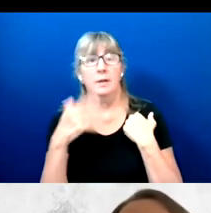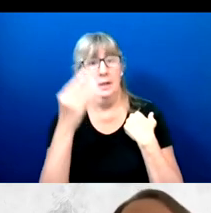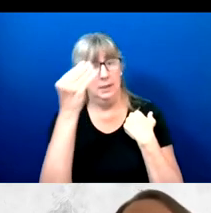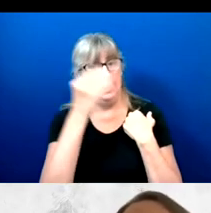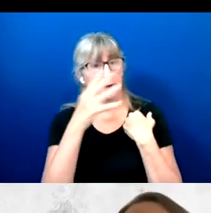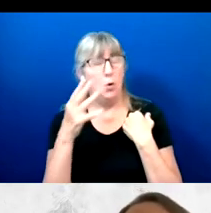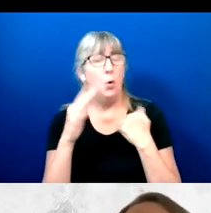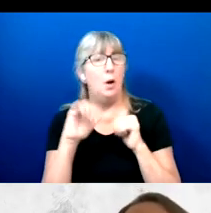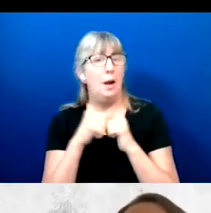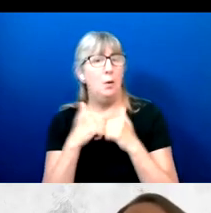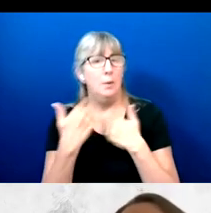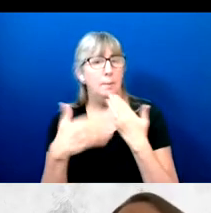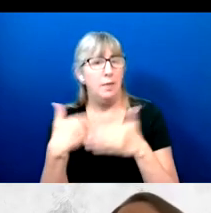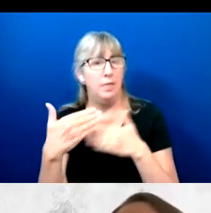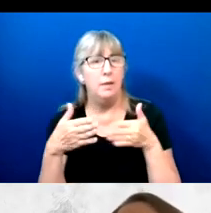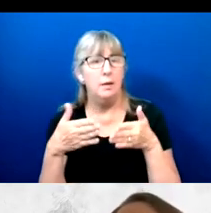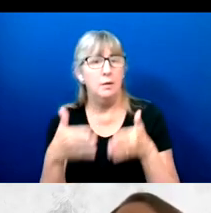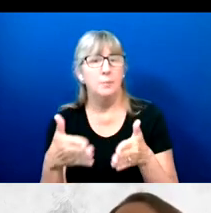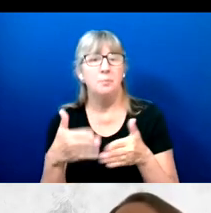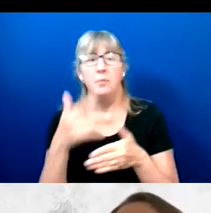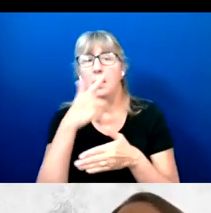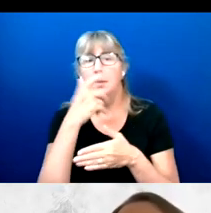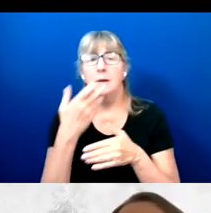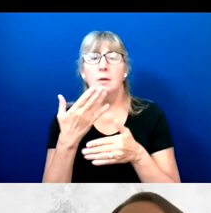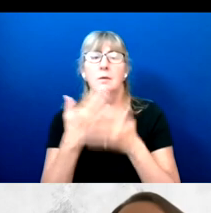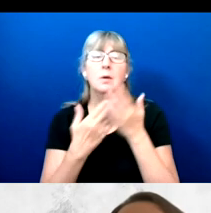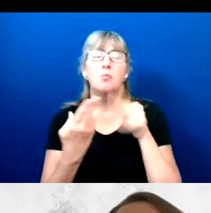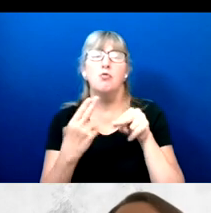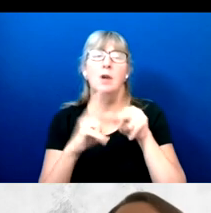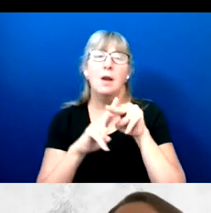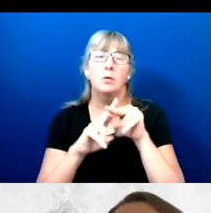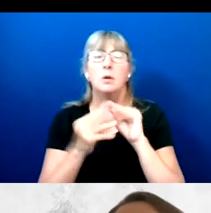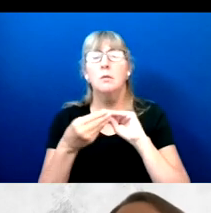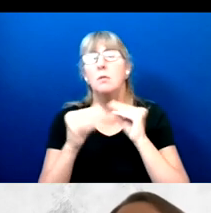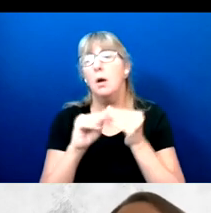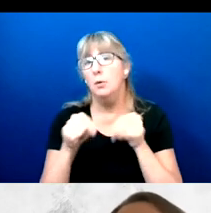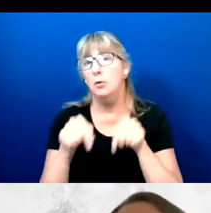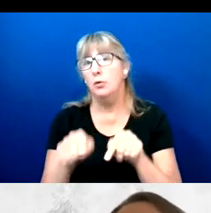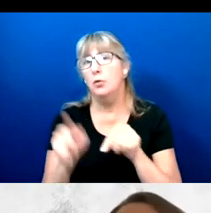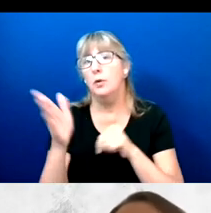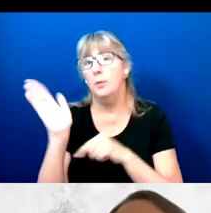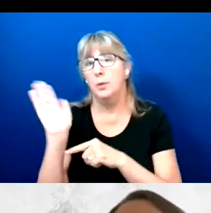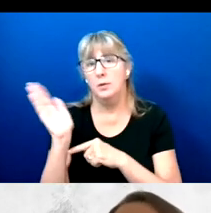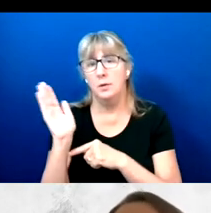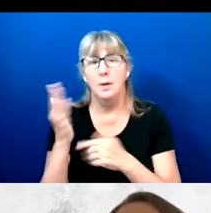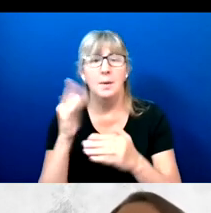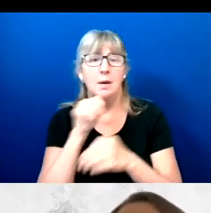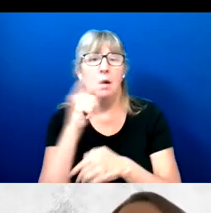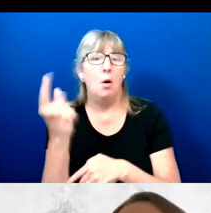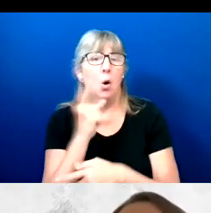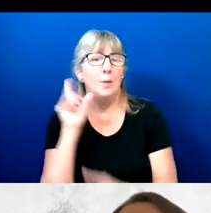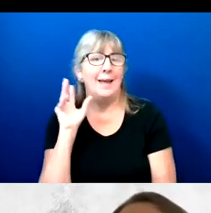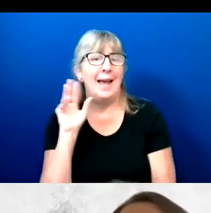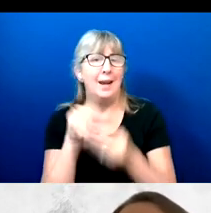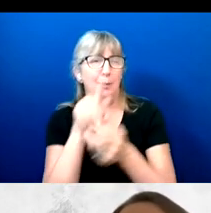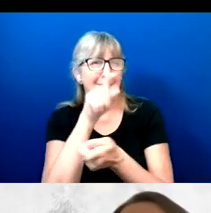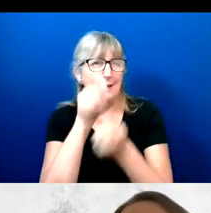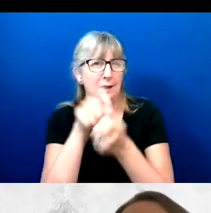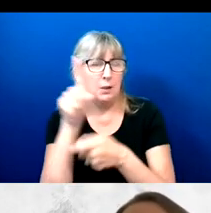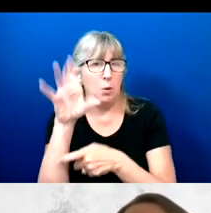Due to some rounding of numbers in this presentation, they may not always add up to 100%.